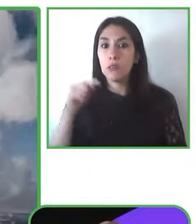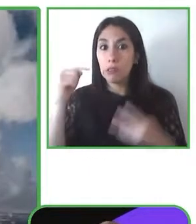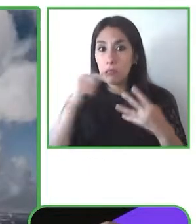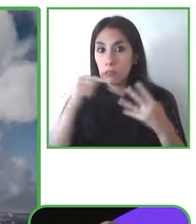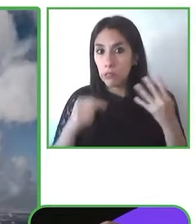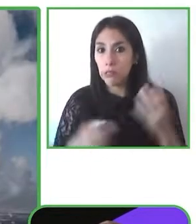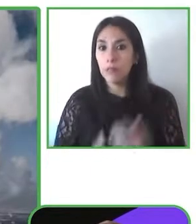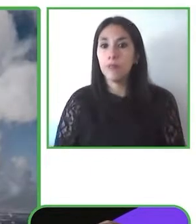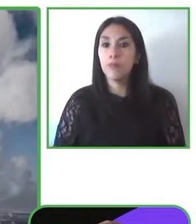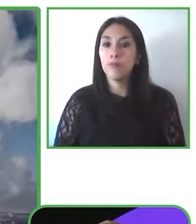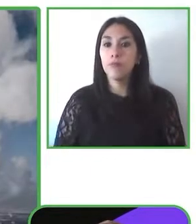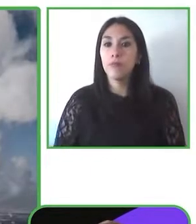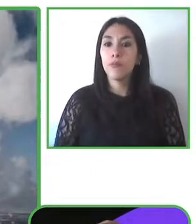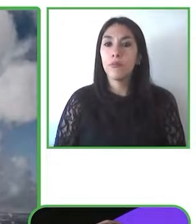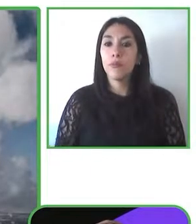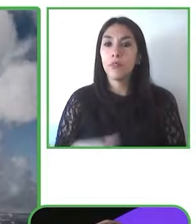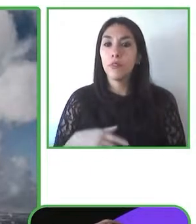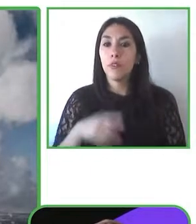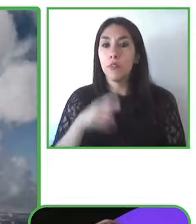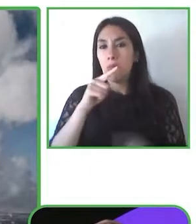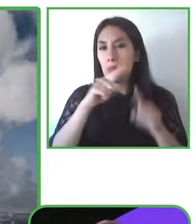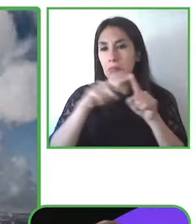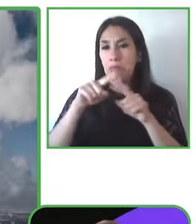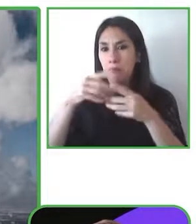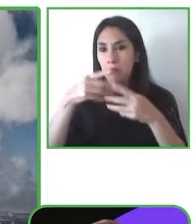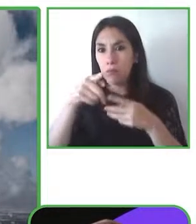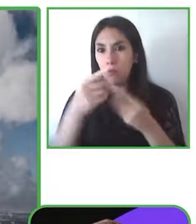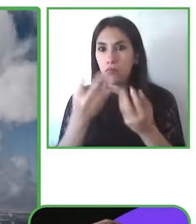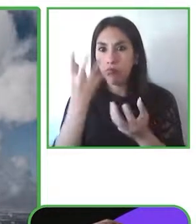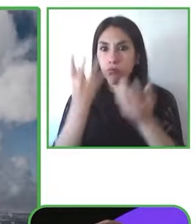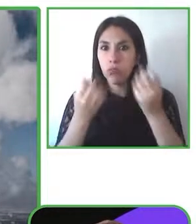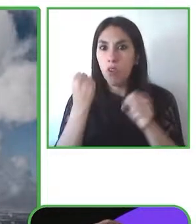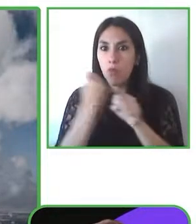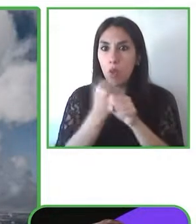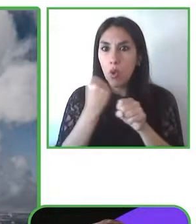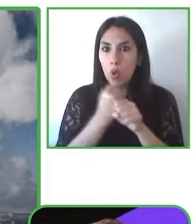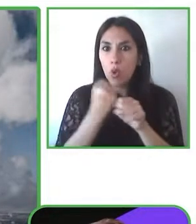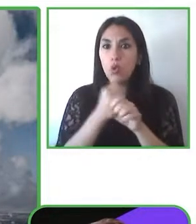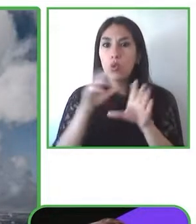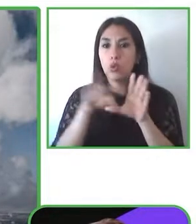accessibility pioneer Jim Tobias once said “Inaccessibility is kinda like pollution”